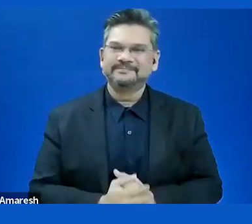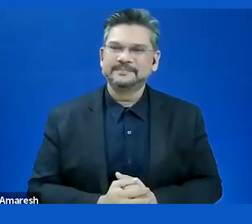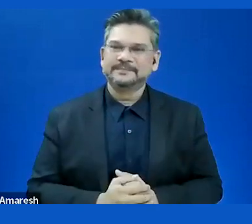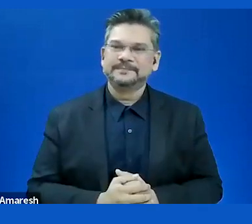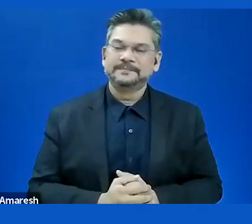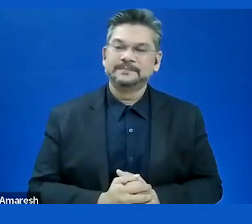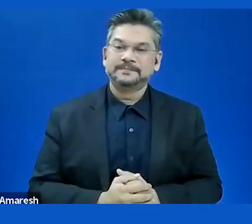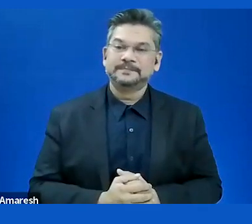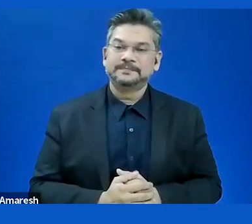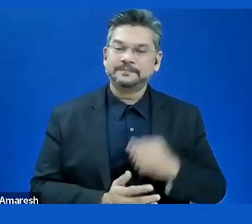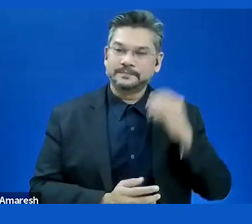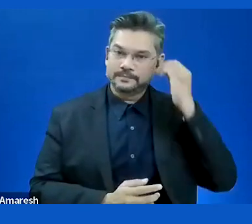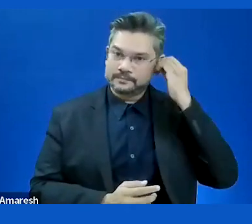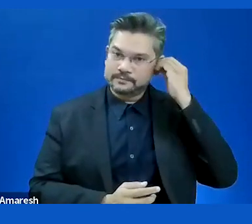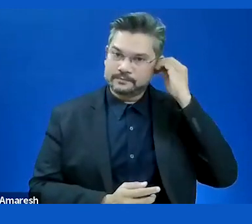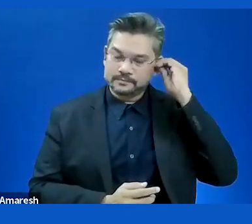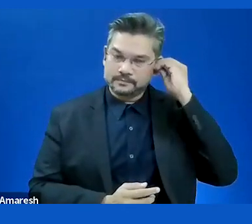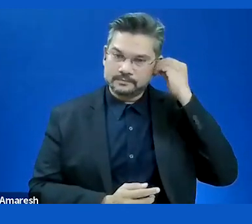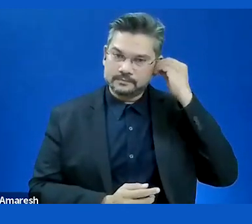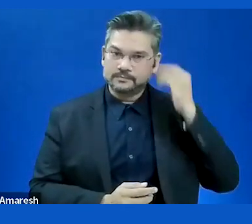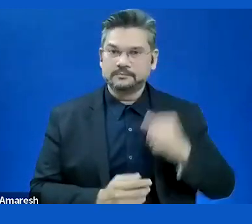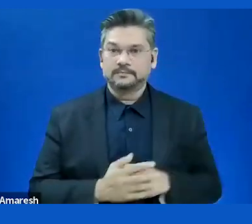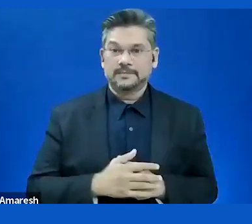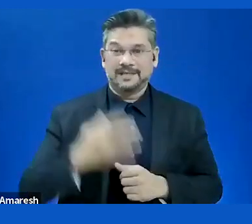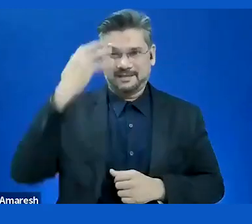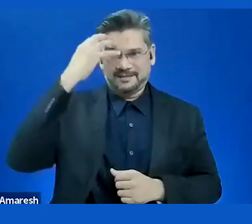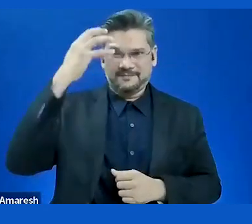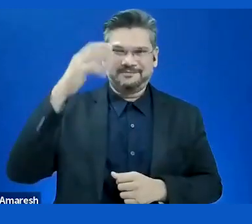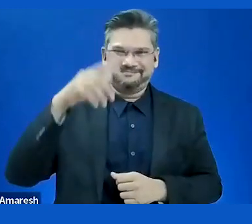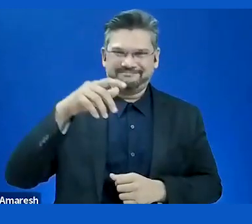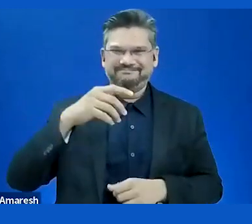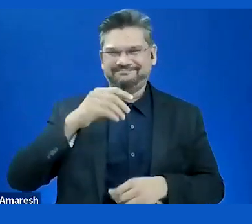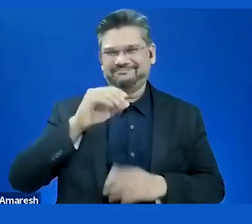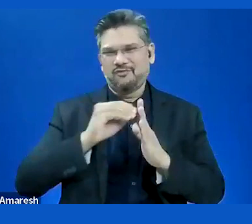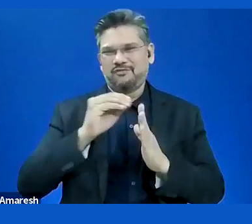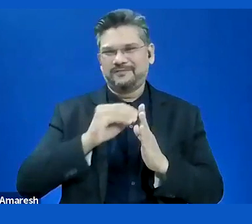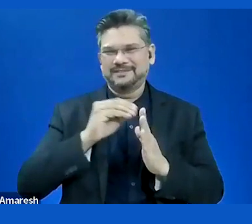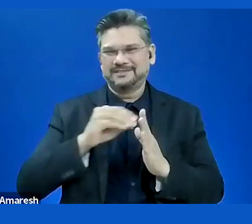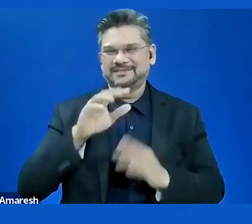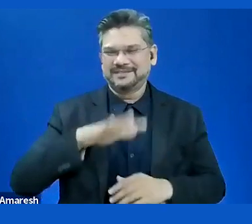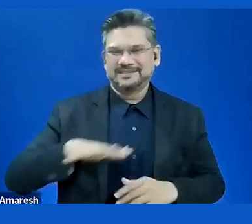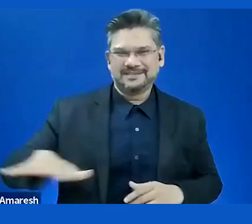by the Directive must publish accessibility statement that describes the accessibility